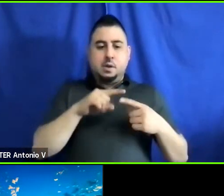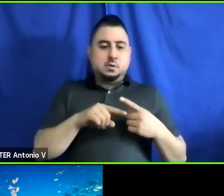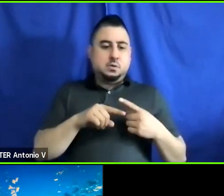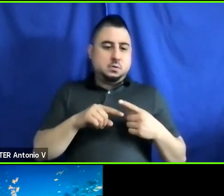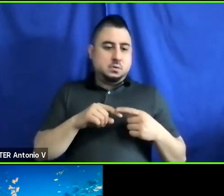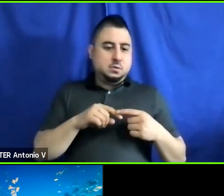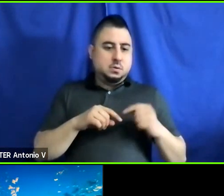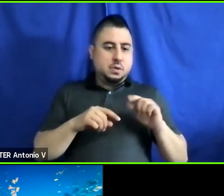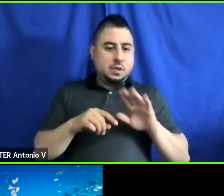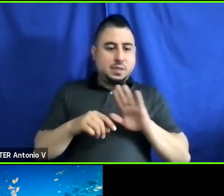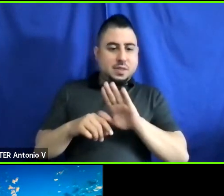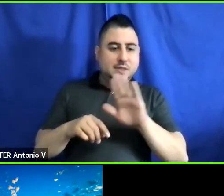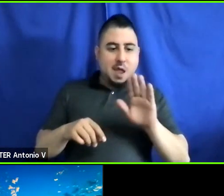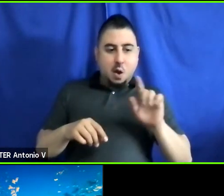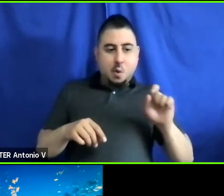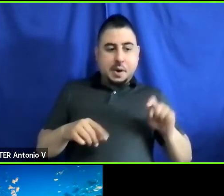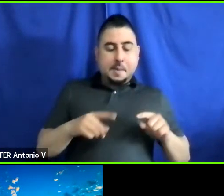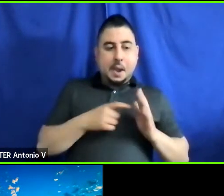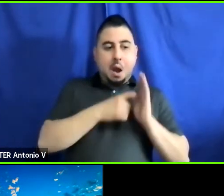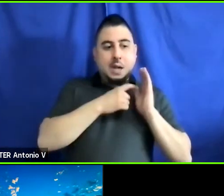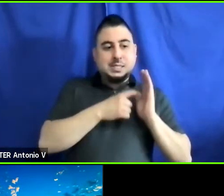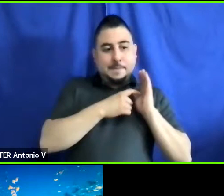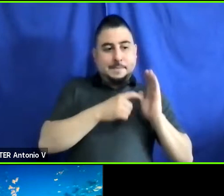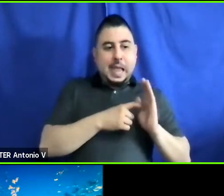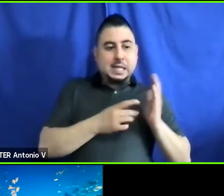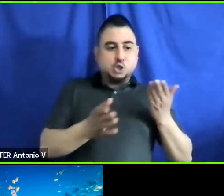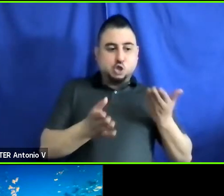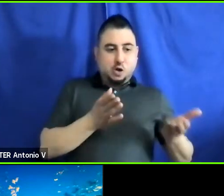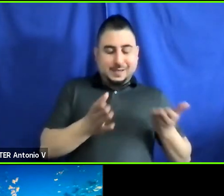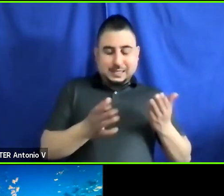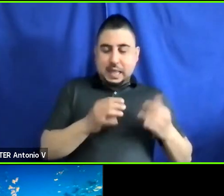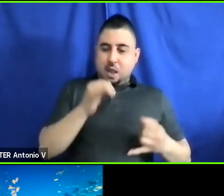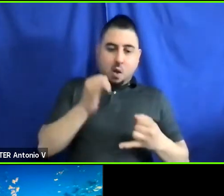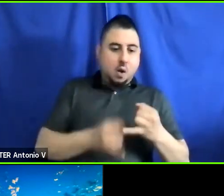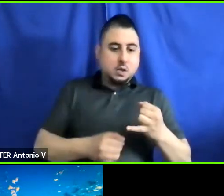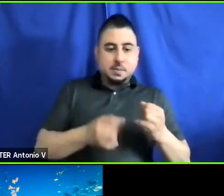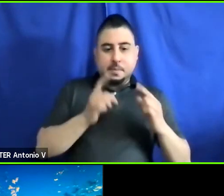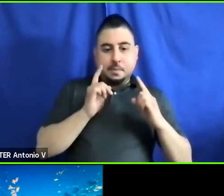question about on-demand services, I think that is the ultimate goal. So, I was talking